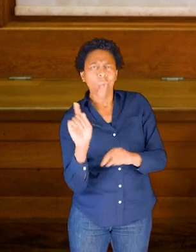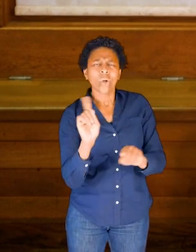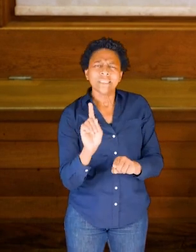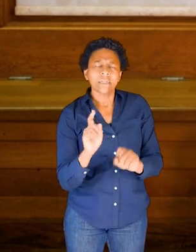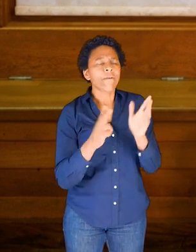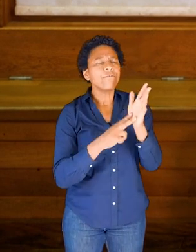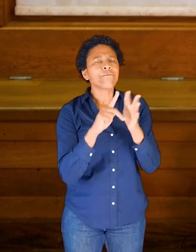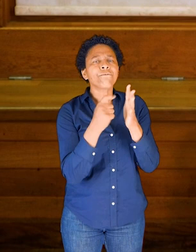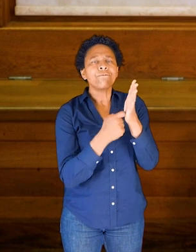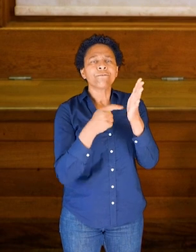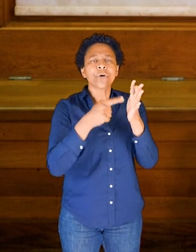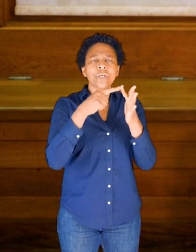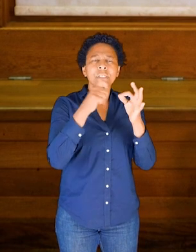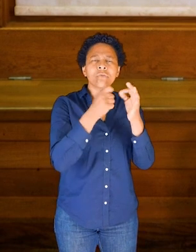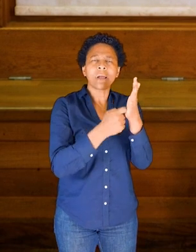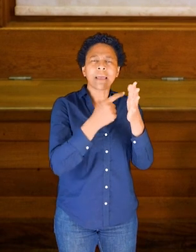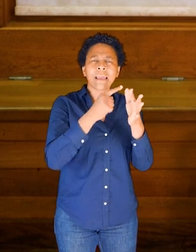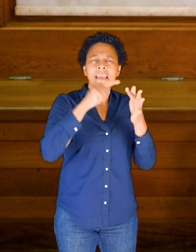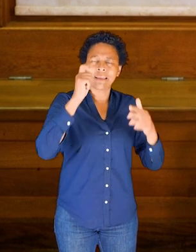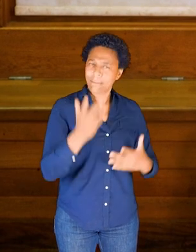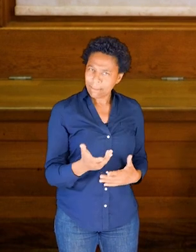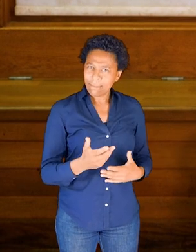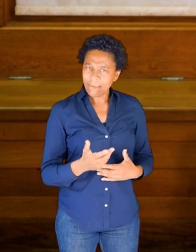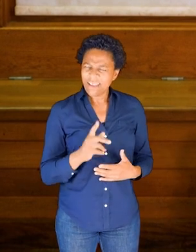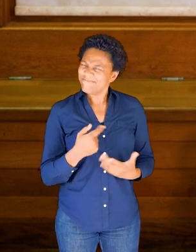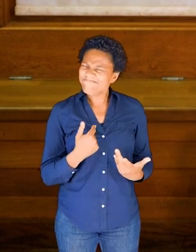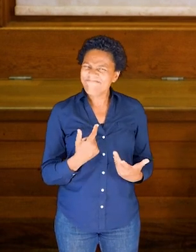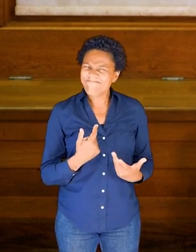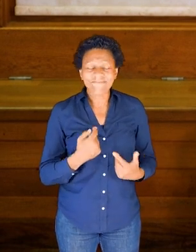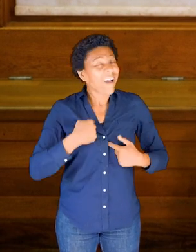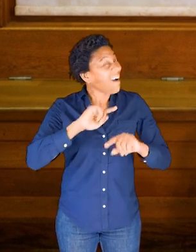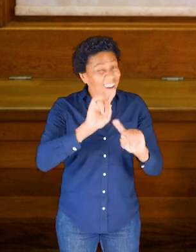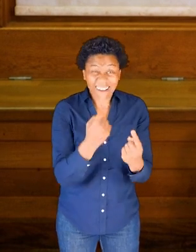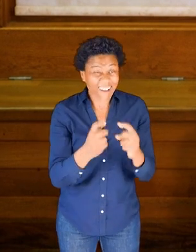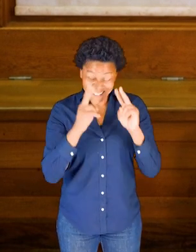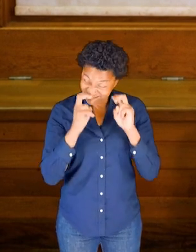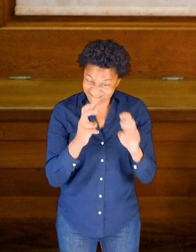So the thickness is something that I just can't get to with my hands